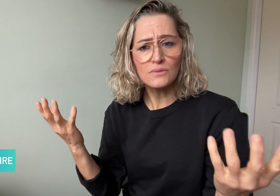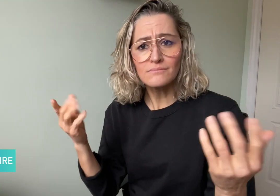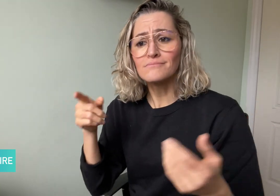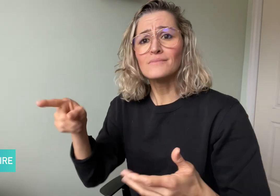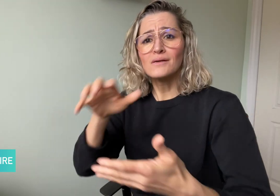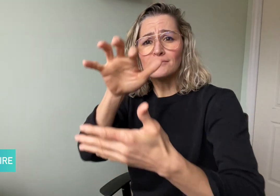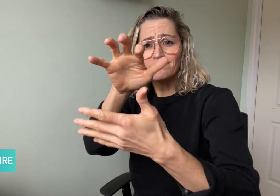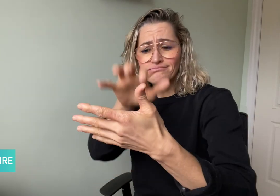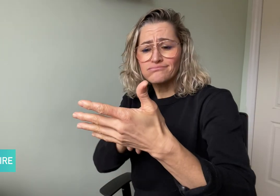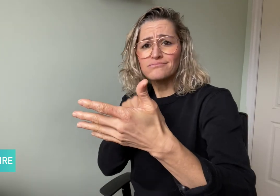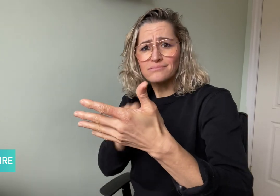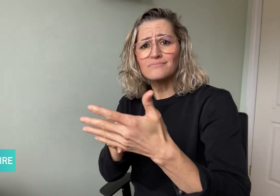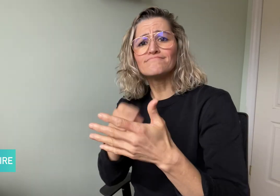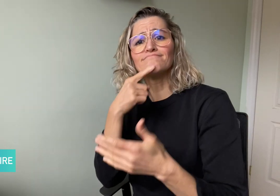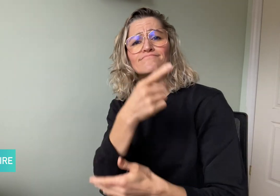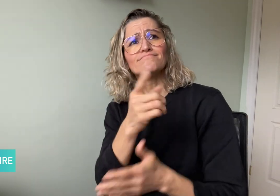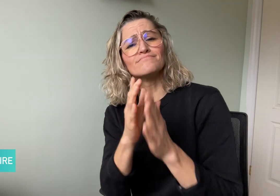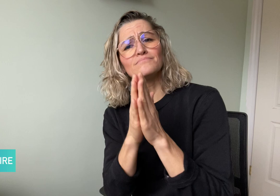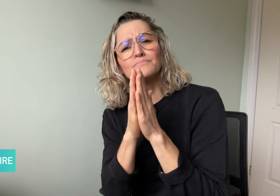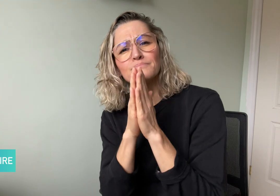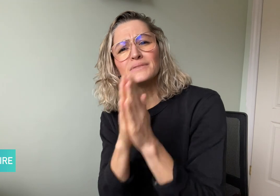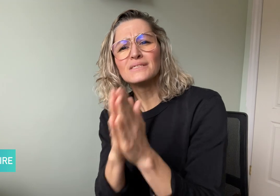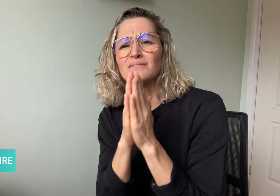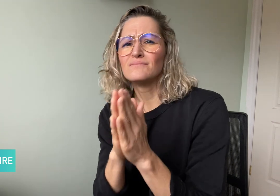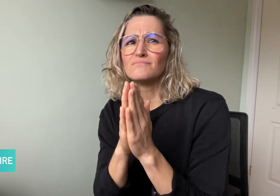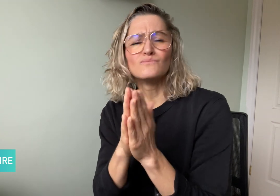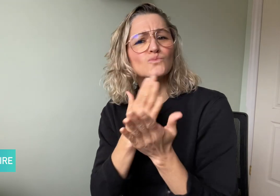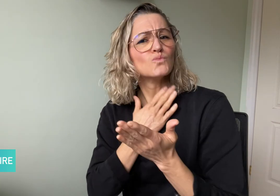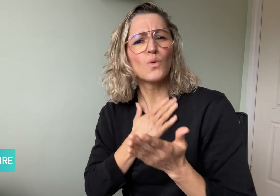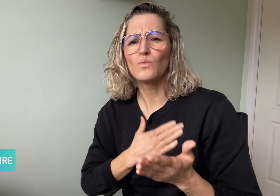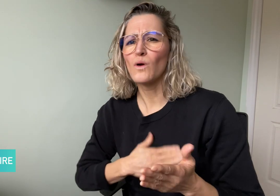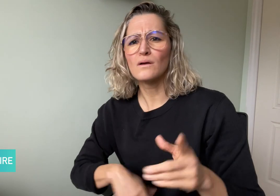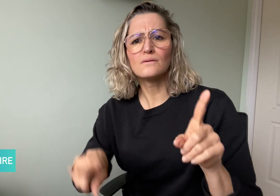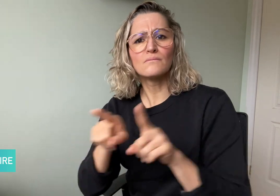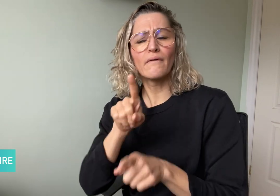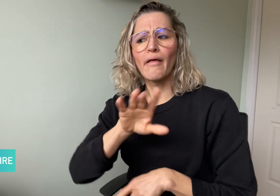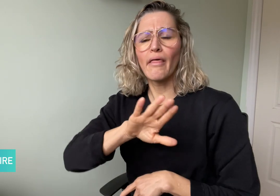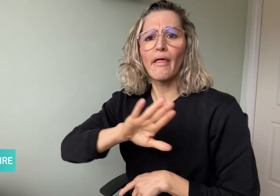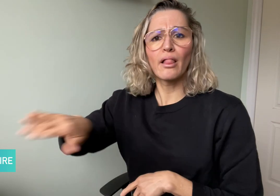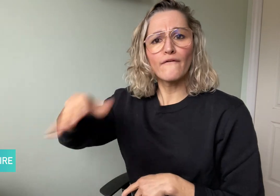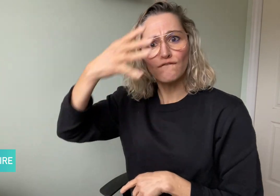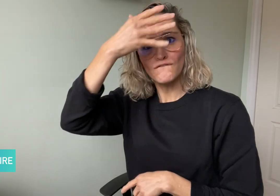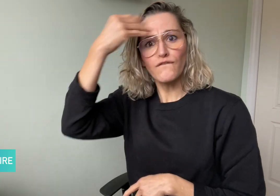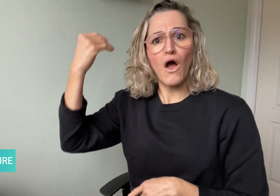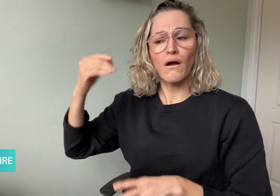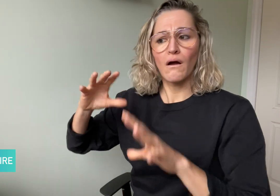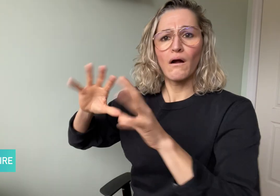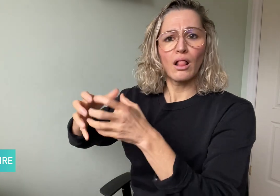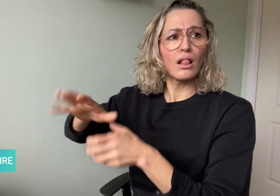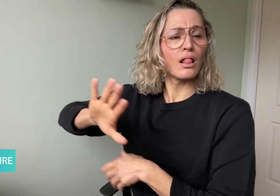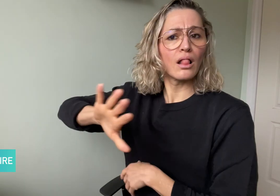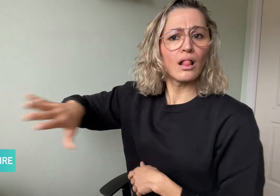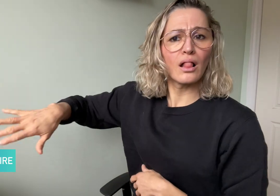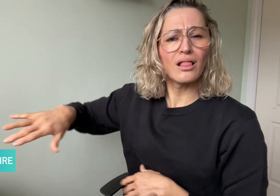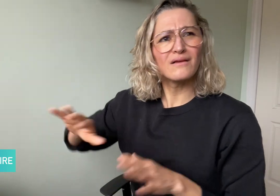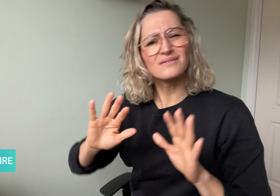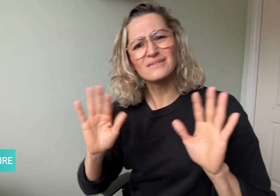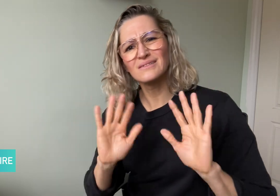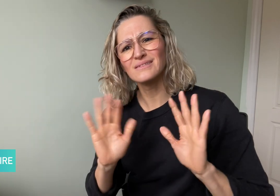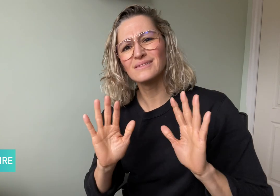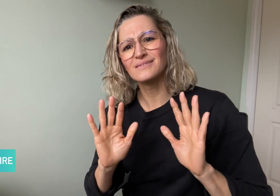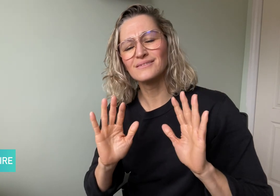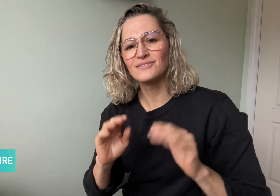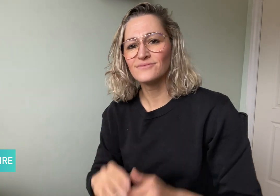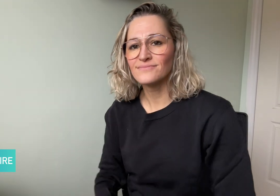with pleas of not wanting to be a forgotten group.